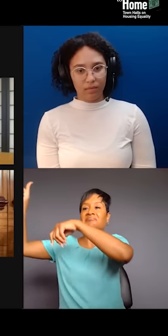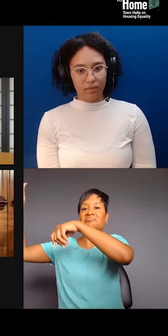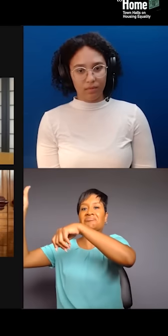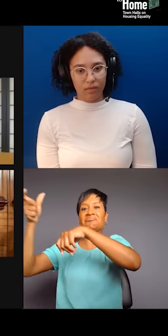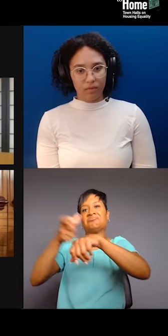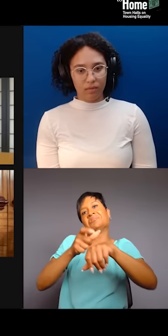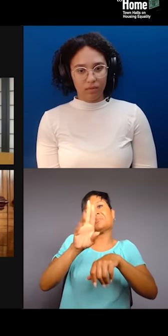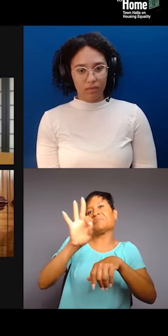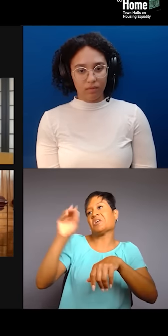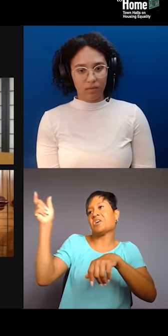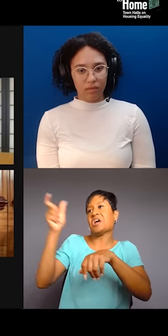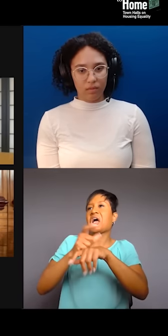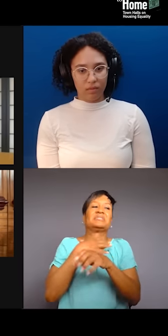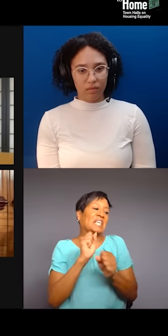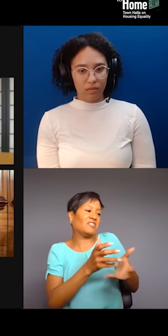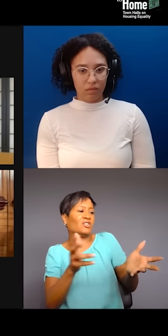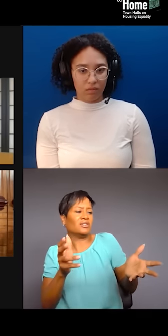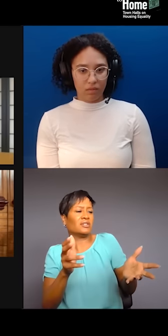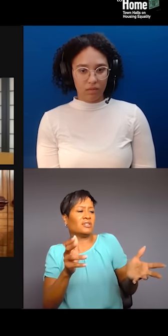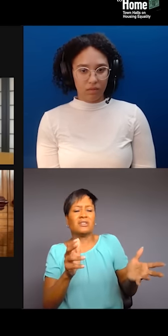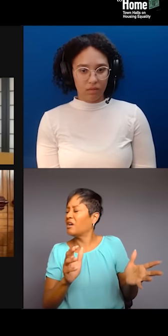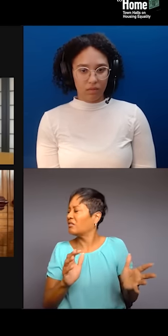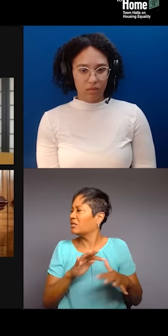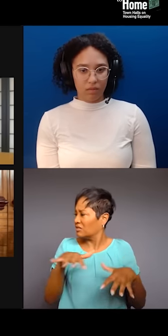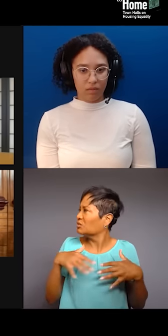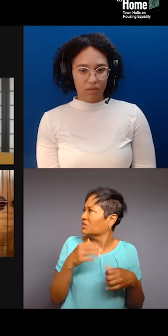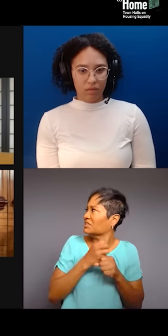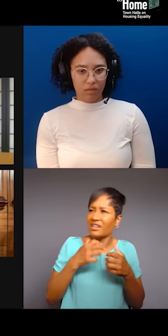So, as long as the community is a part of it, then that doesn't happen.